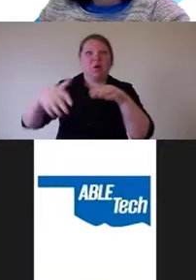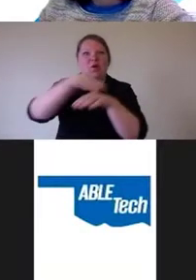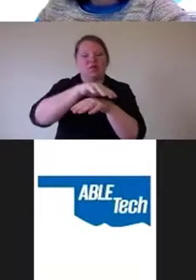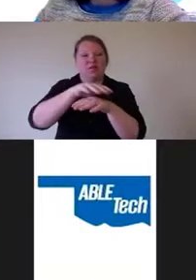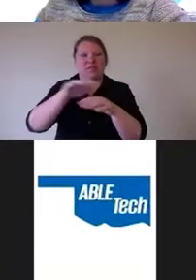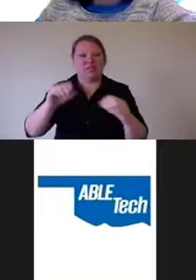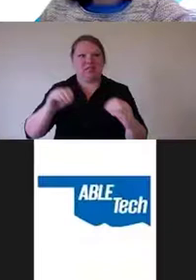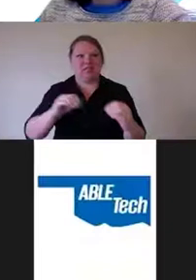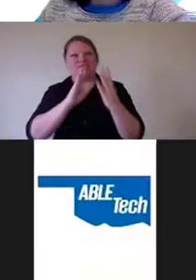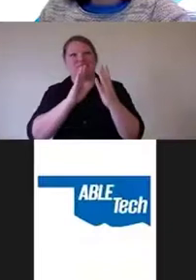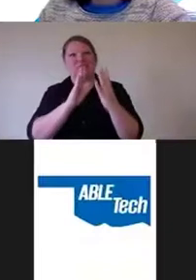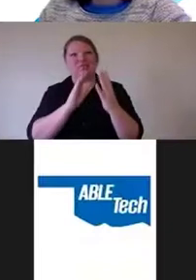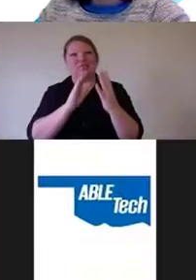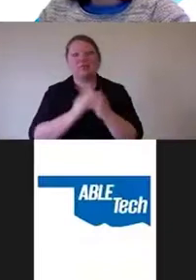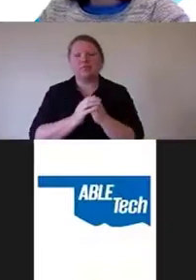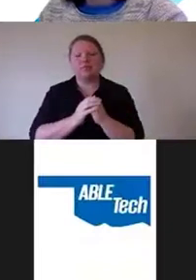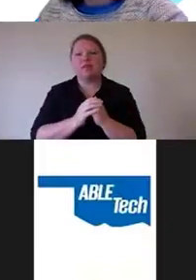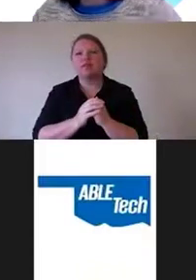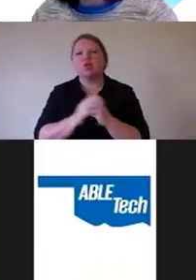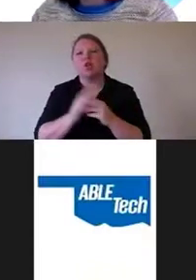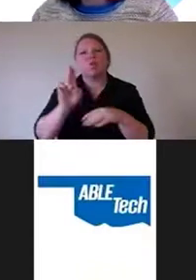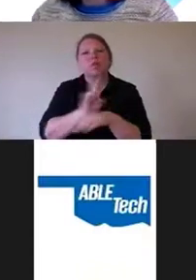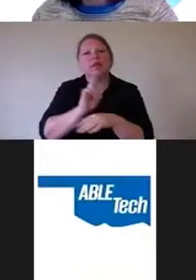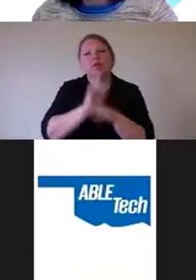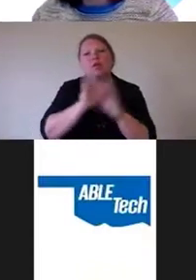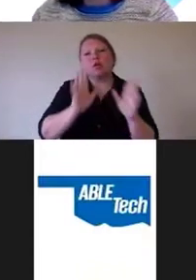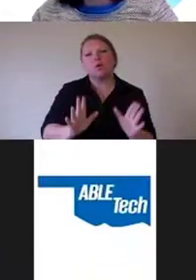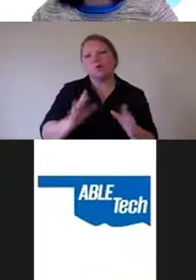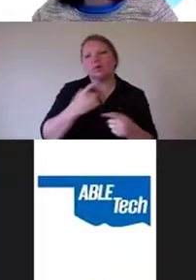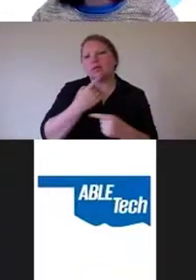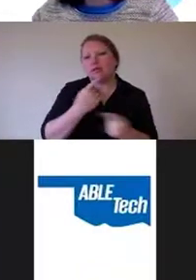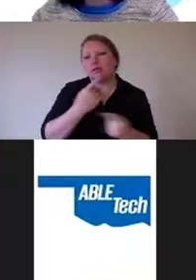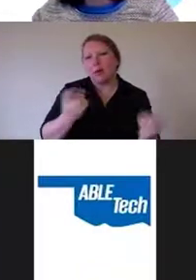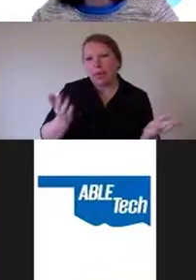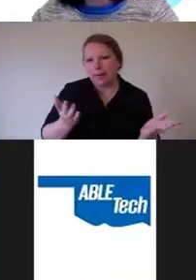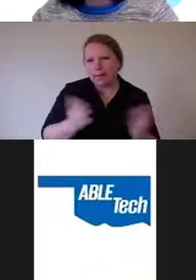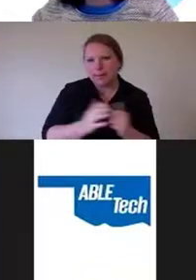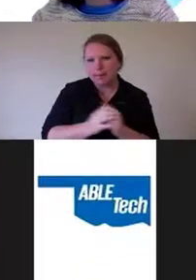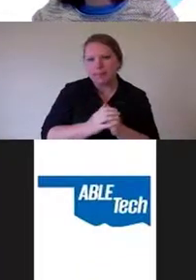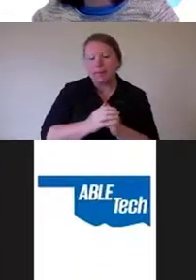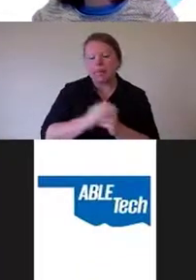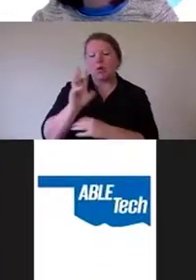So what do the users say? There is a website that I'm pointing to people at the top,